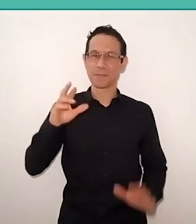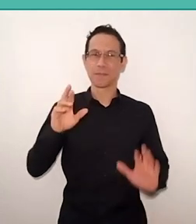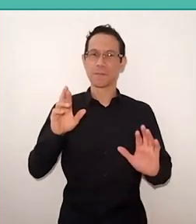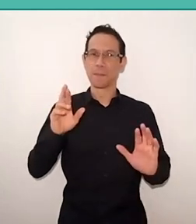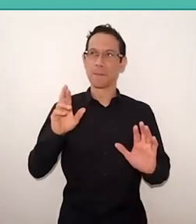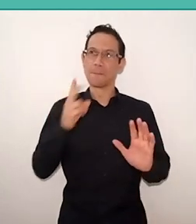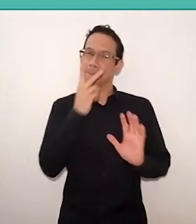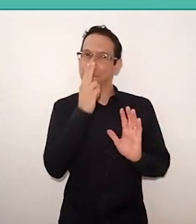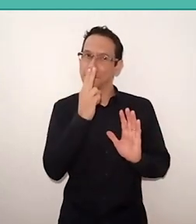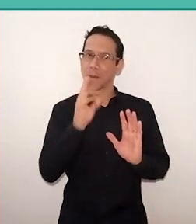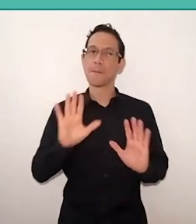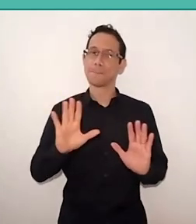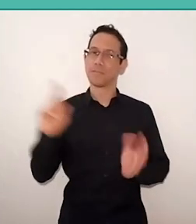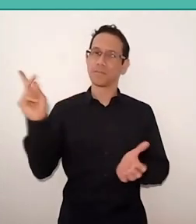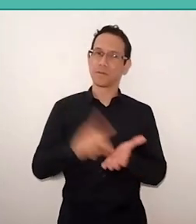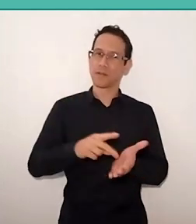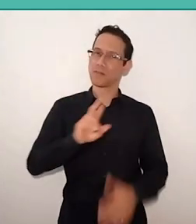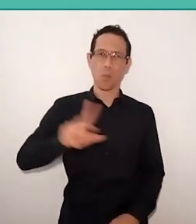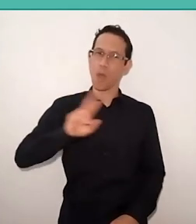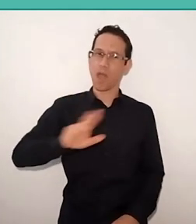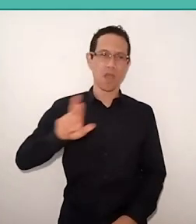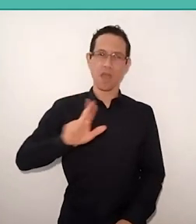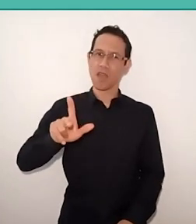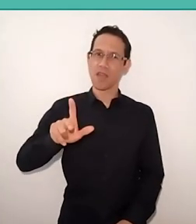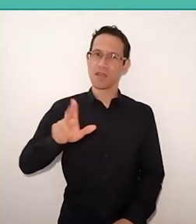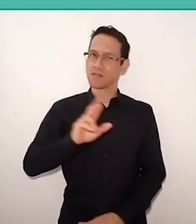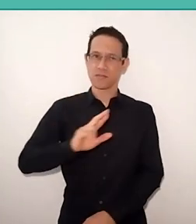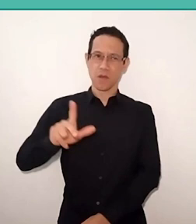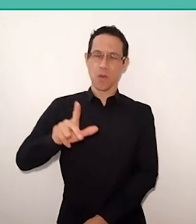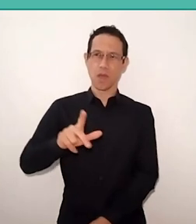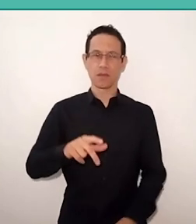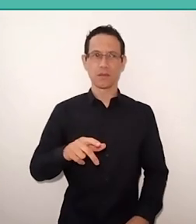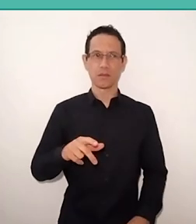it's not supernatural, it is scientific clairvoyance.